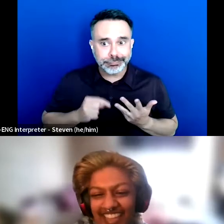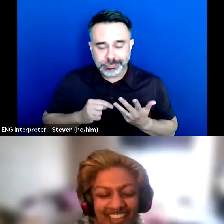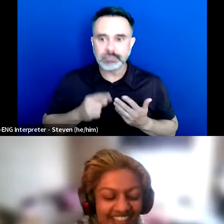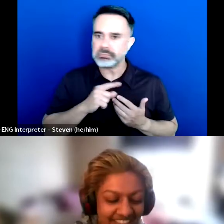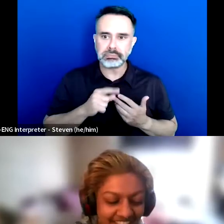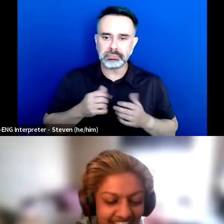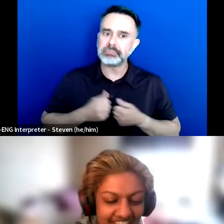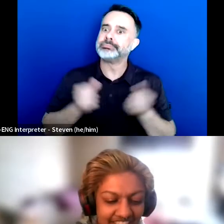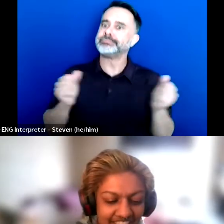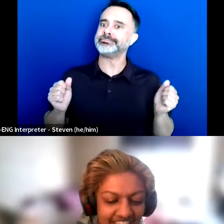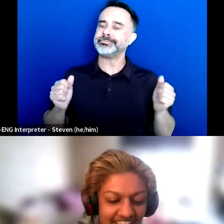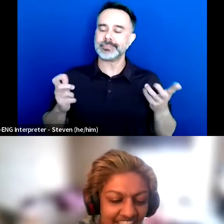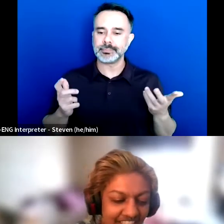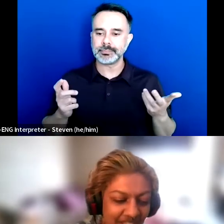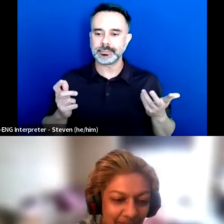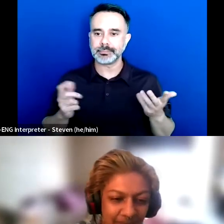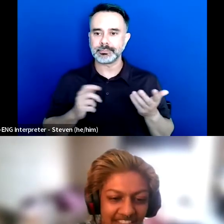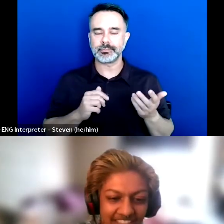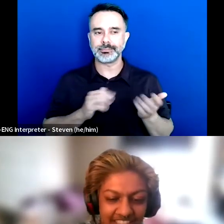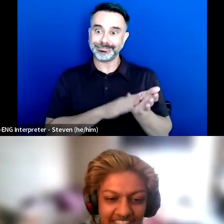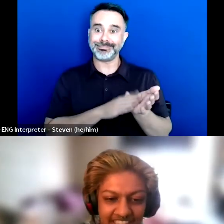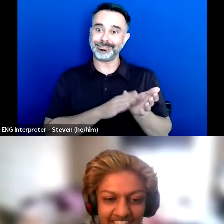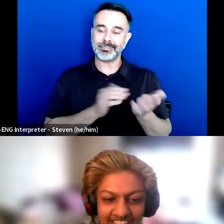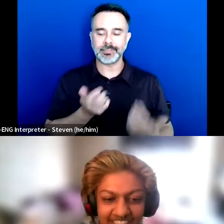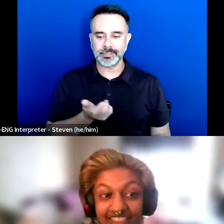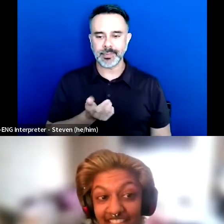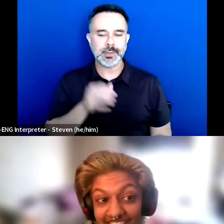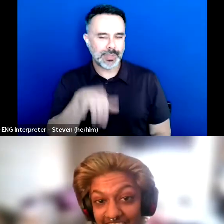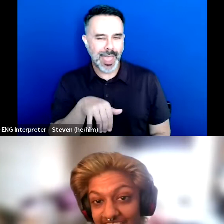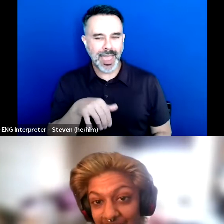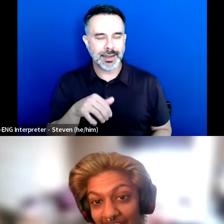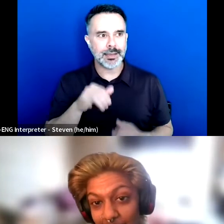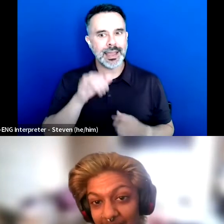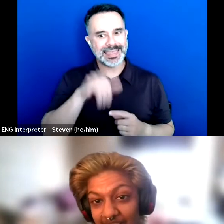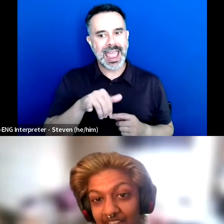And so I think that does still happen.